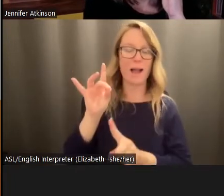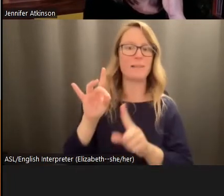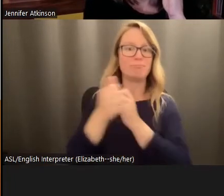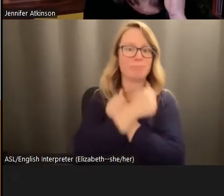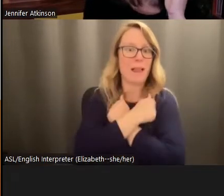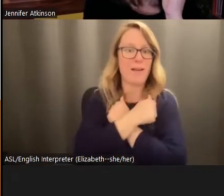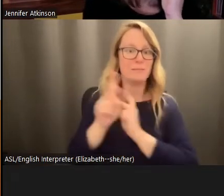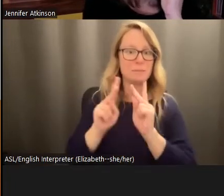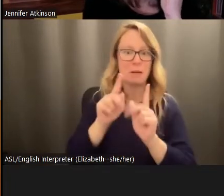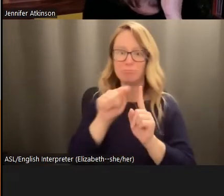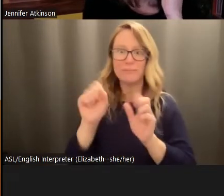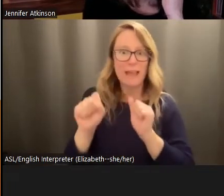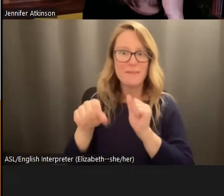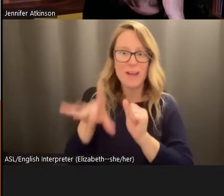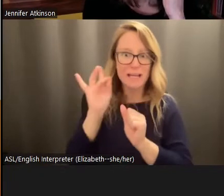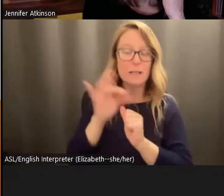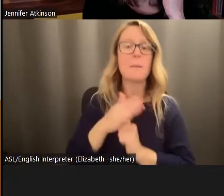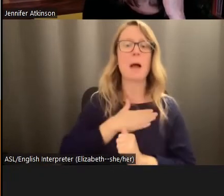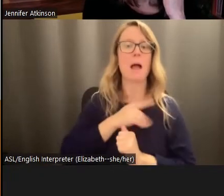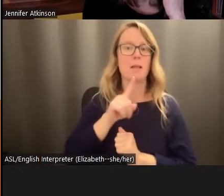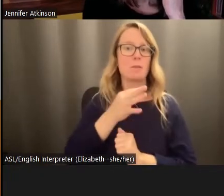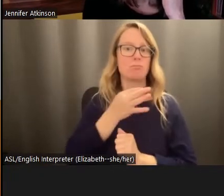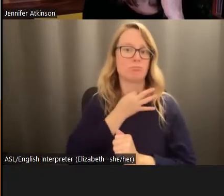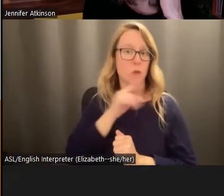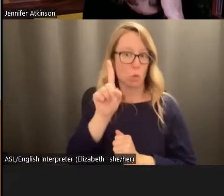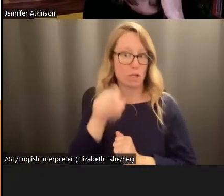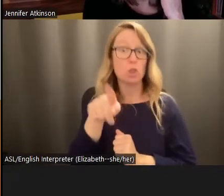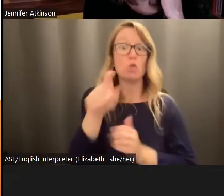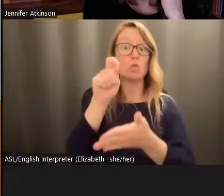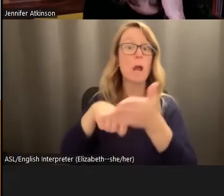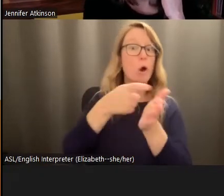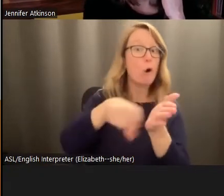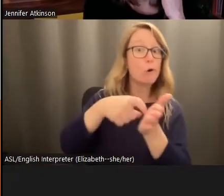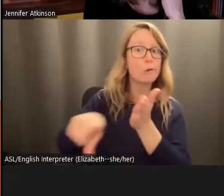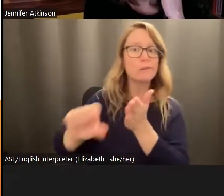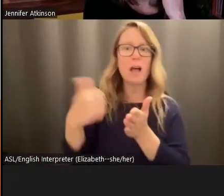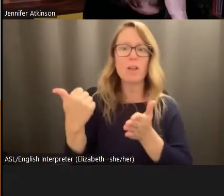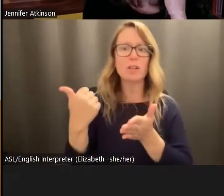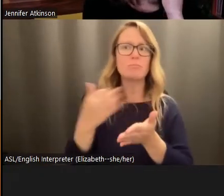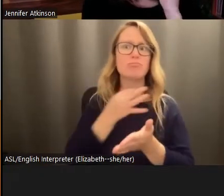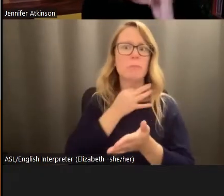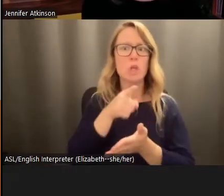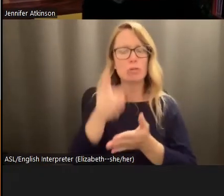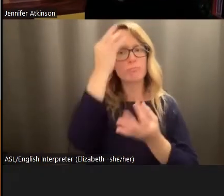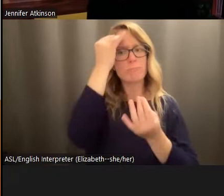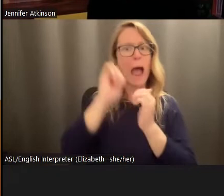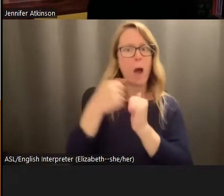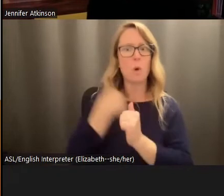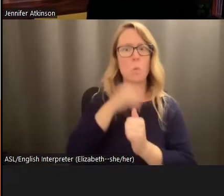is, when you write these articles, and others, are a factor in how we're going to find people in the event of